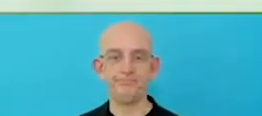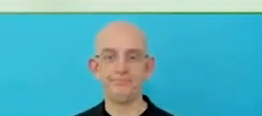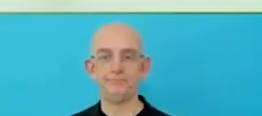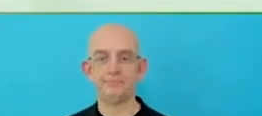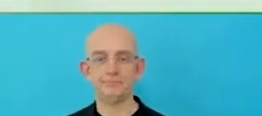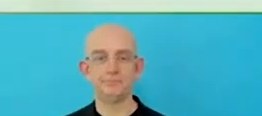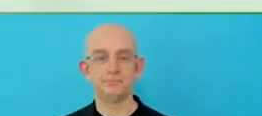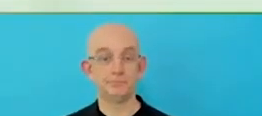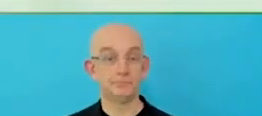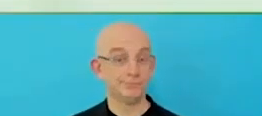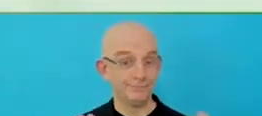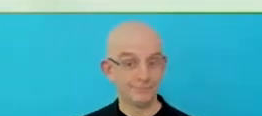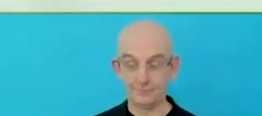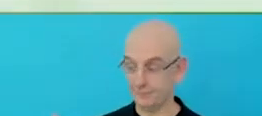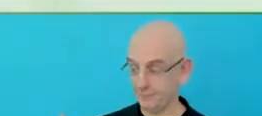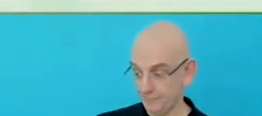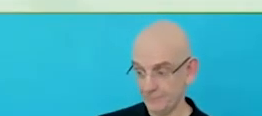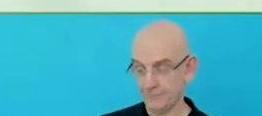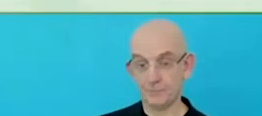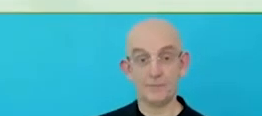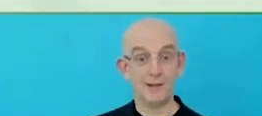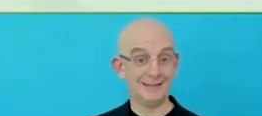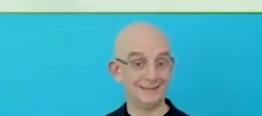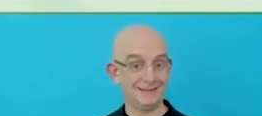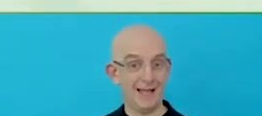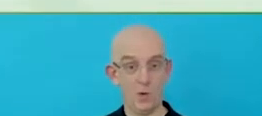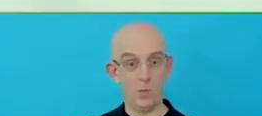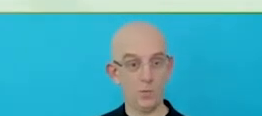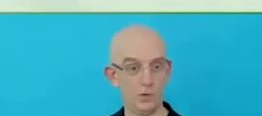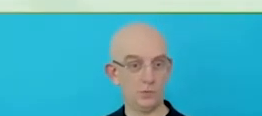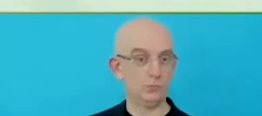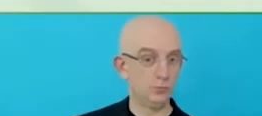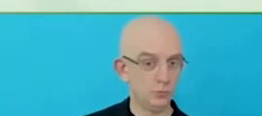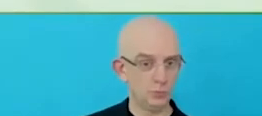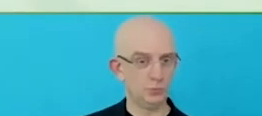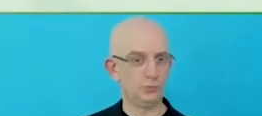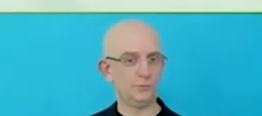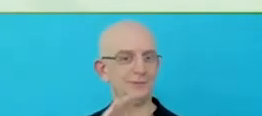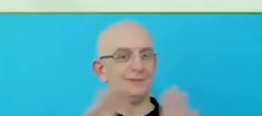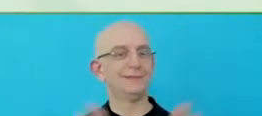today. And I can guarantee you that everybody watching it online has a